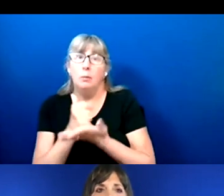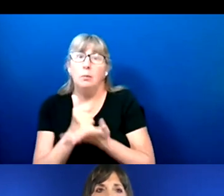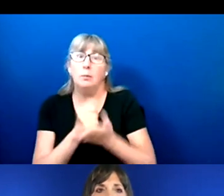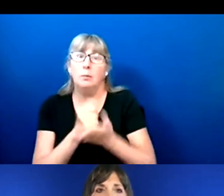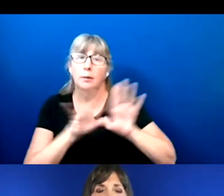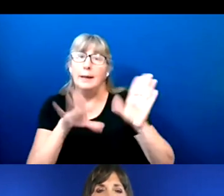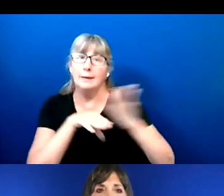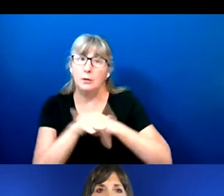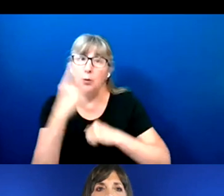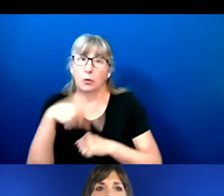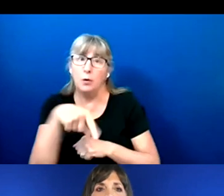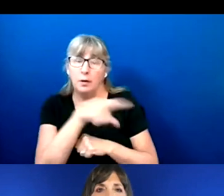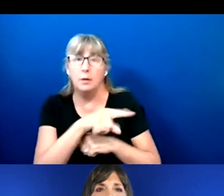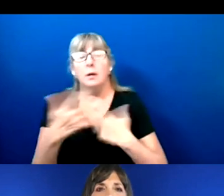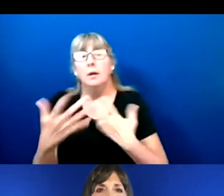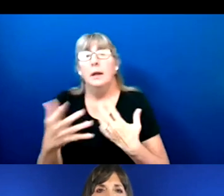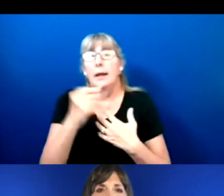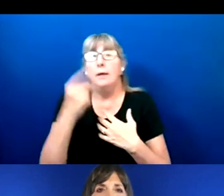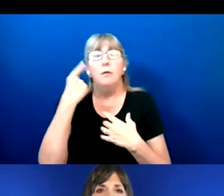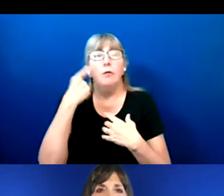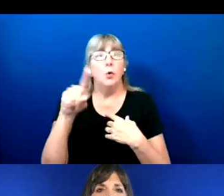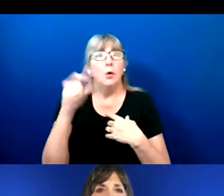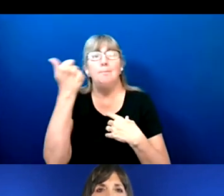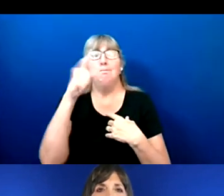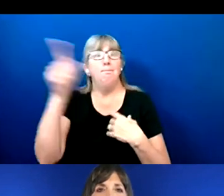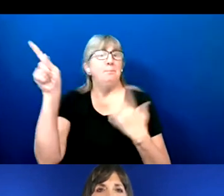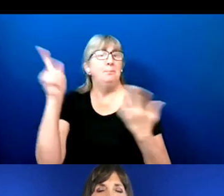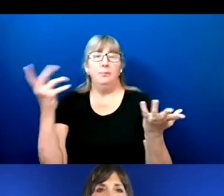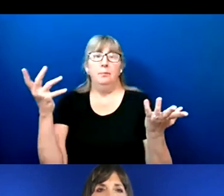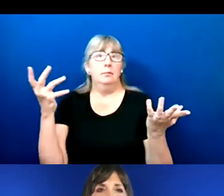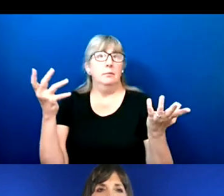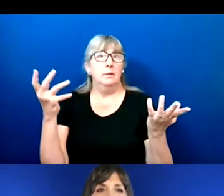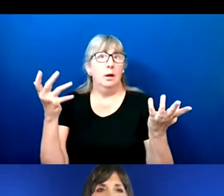and, really, for just, you know, I'll say this.